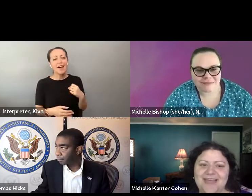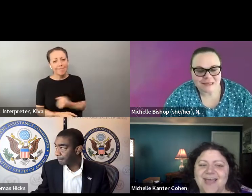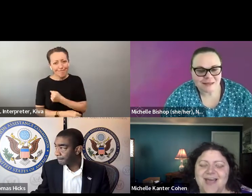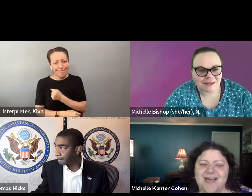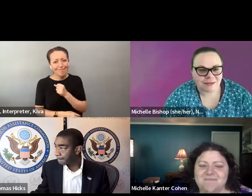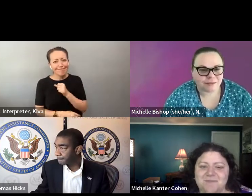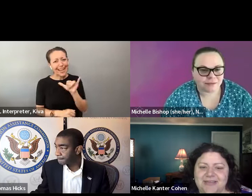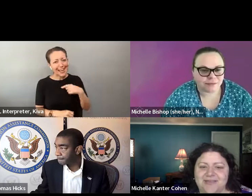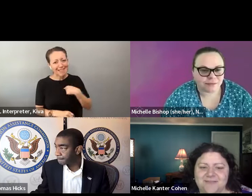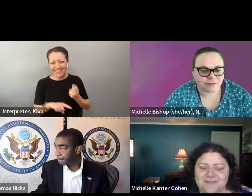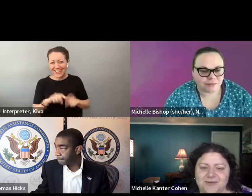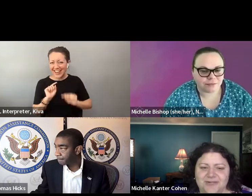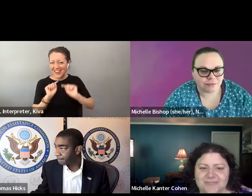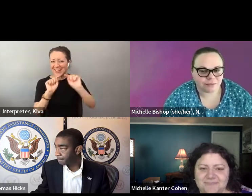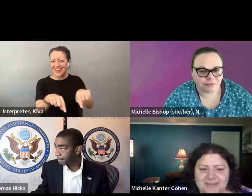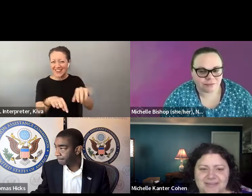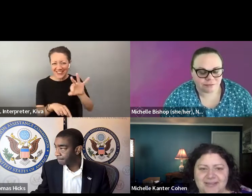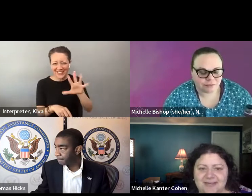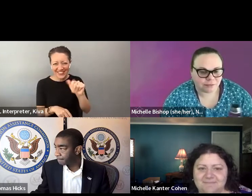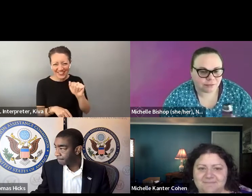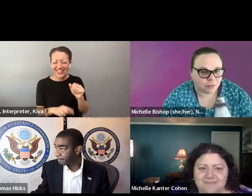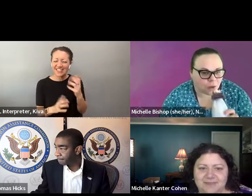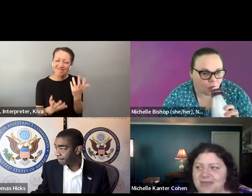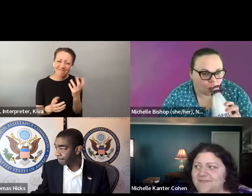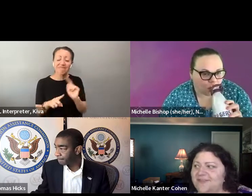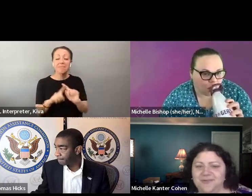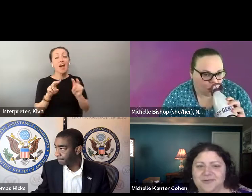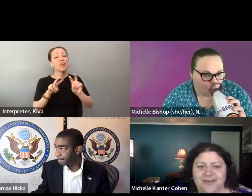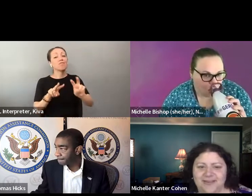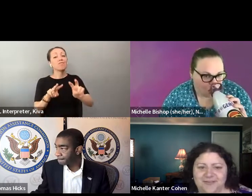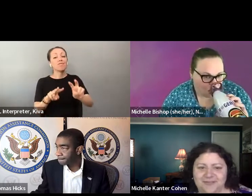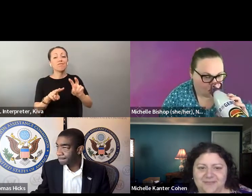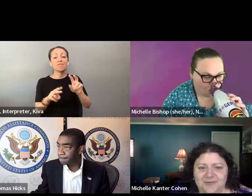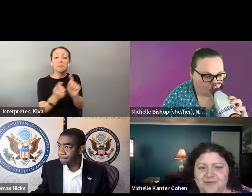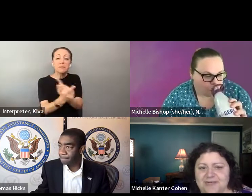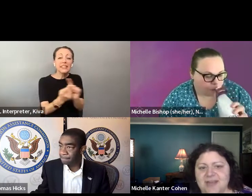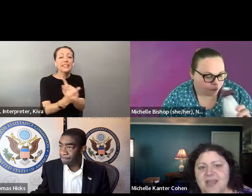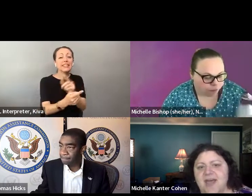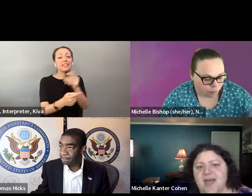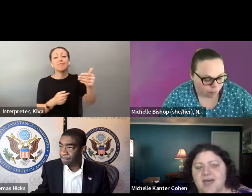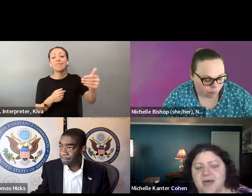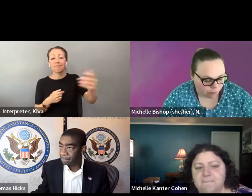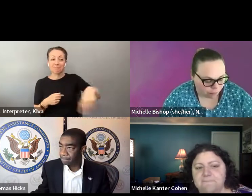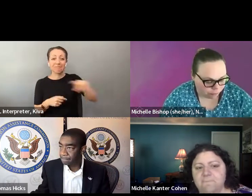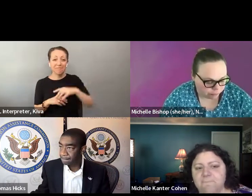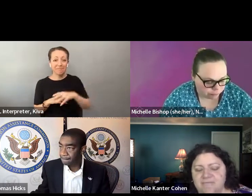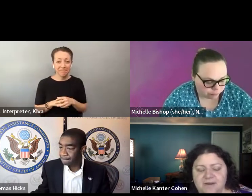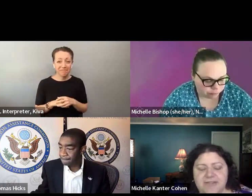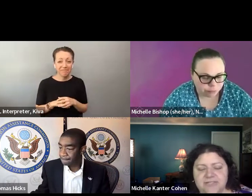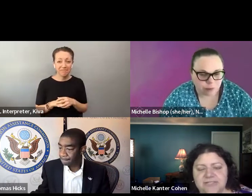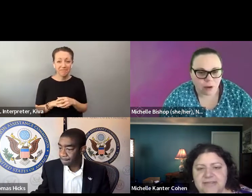center. Based in DC. I'm also sorry I can't be there in person today in I'm also sorry I can't be there in person, today in Florida. Florida. But look forward to meeting, you know, many of you